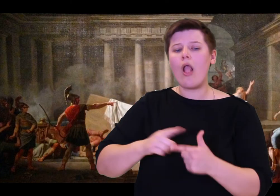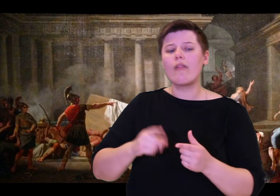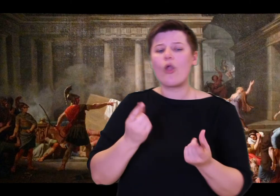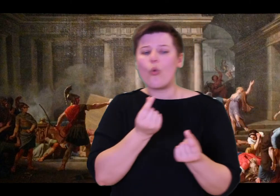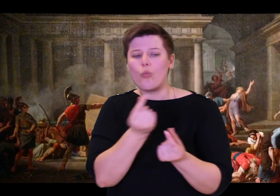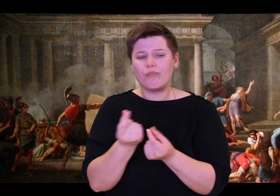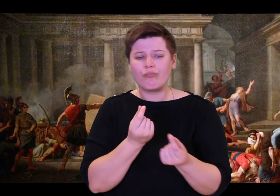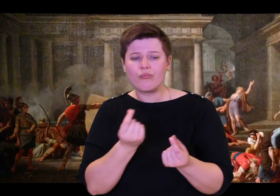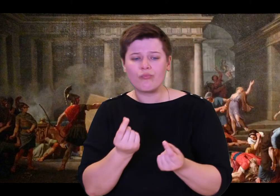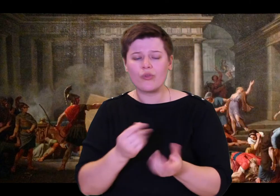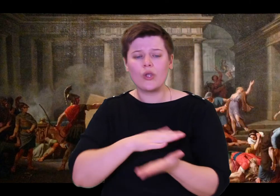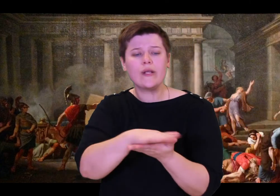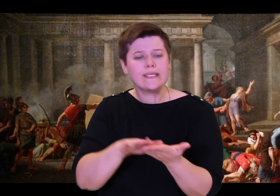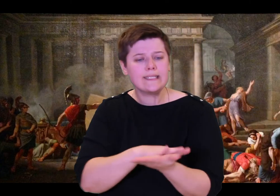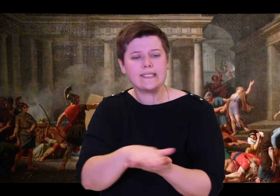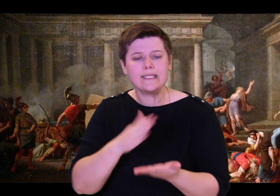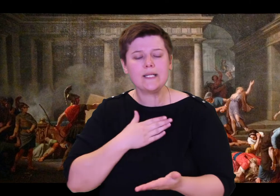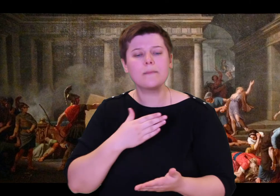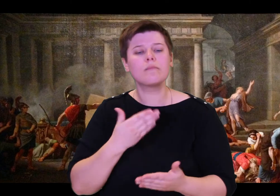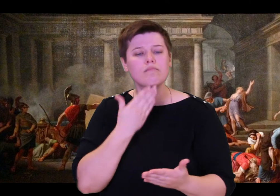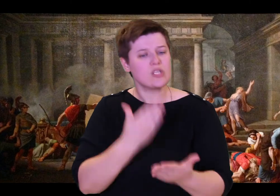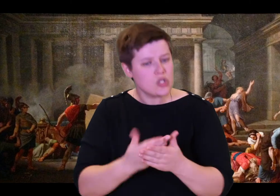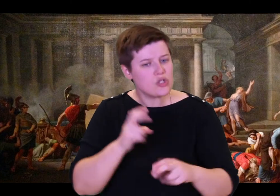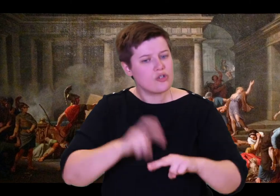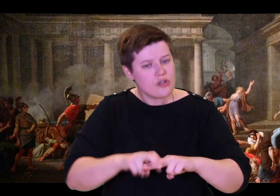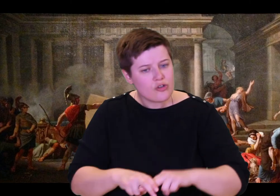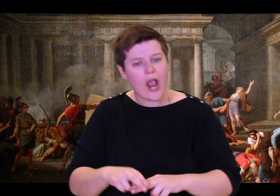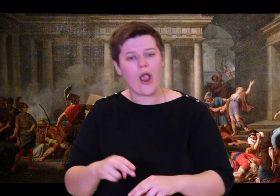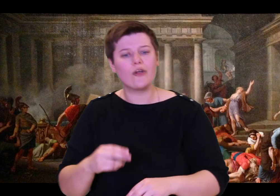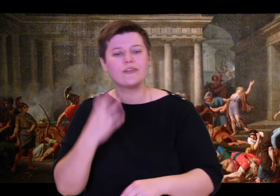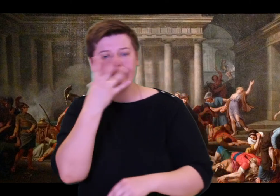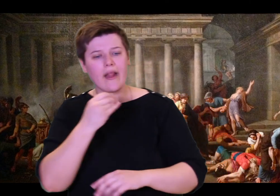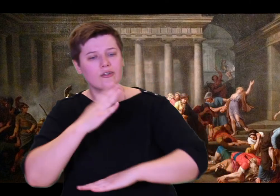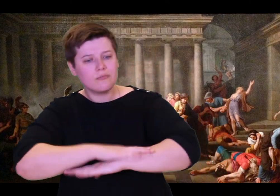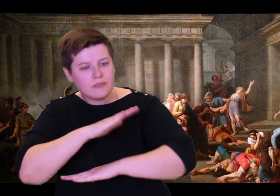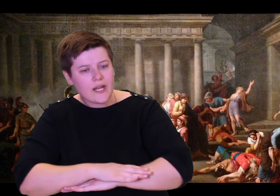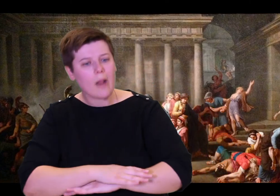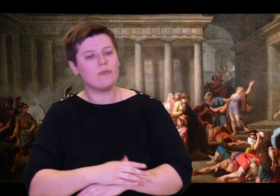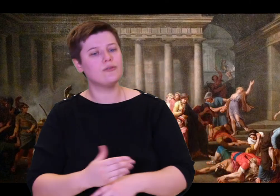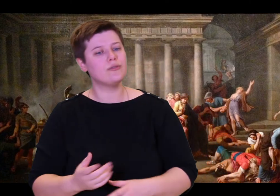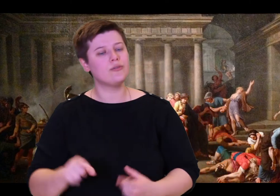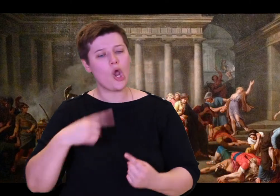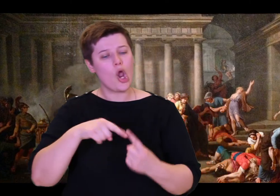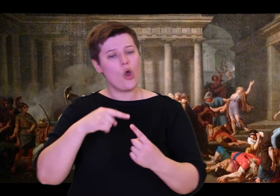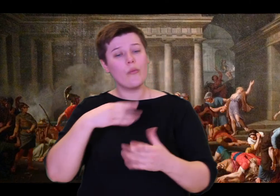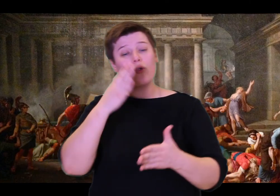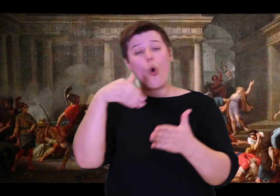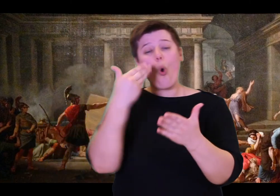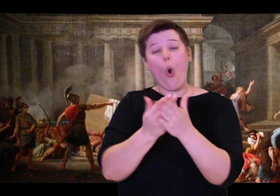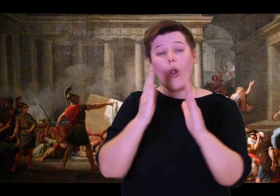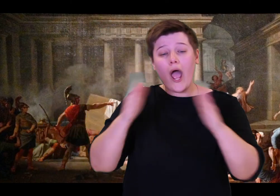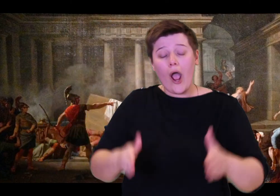might be hiding to escape destruction. He saw them fallen, all of them, so many,